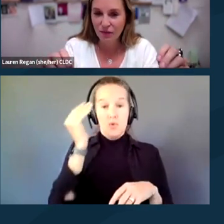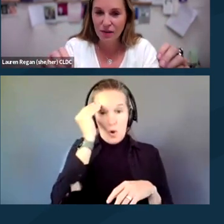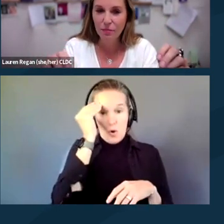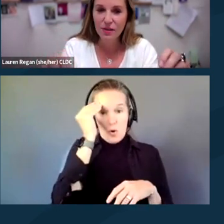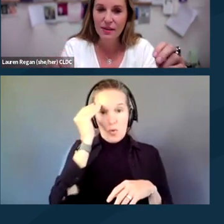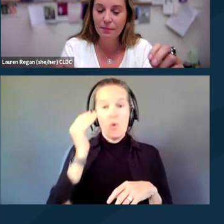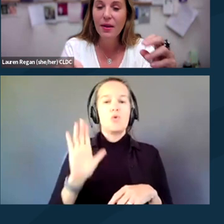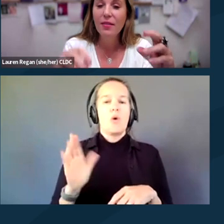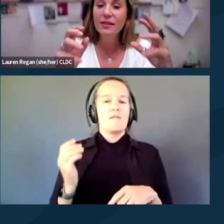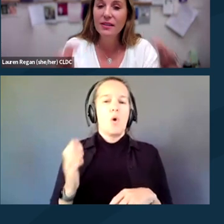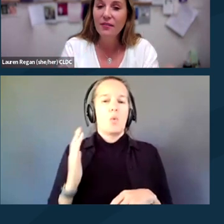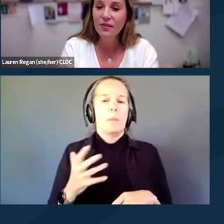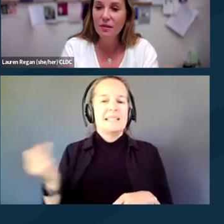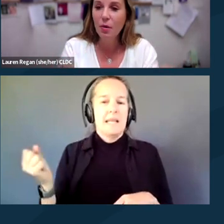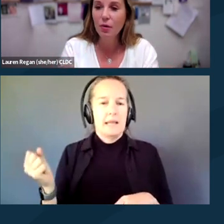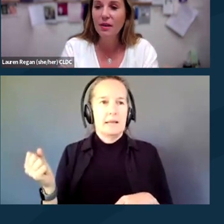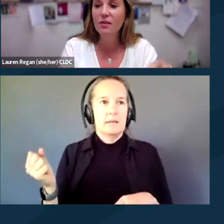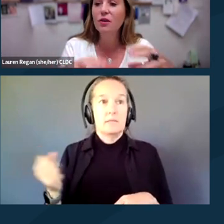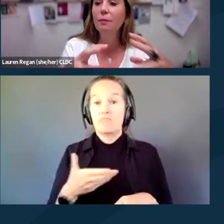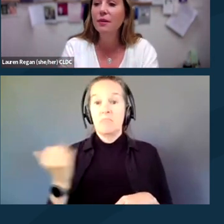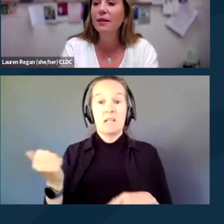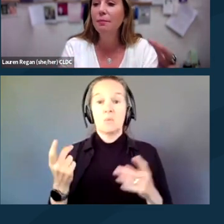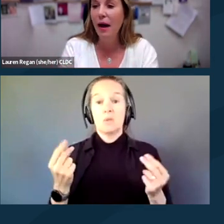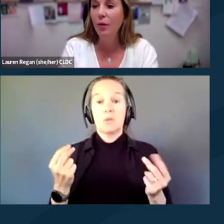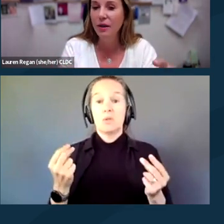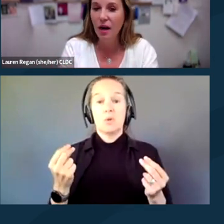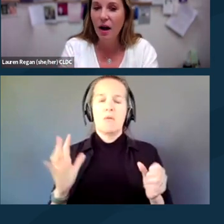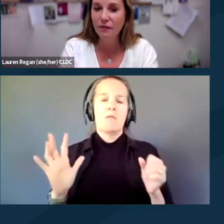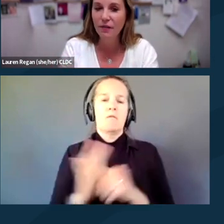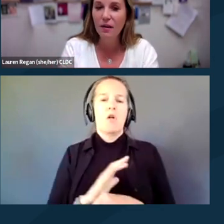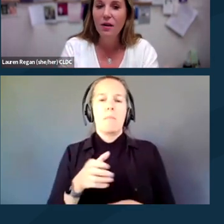for some reason, the safest mode is to completely power it off.